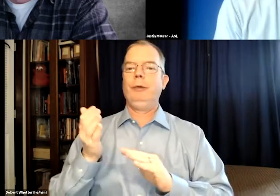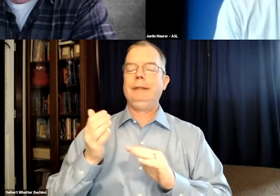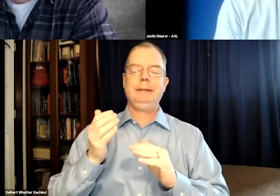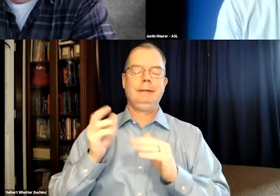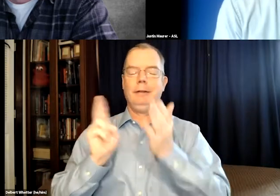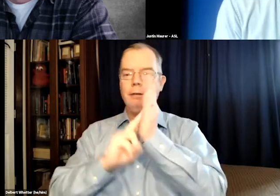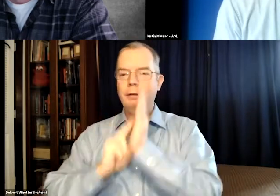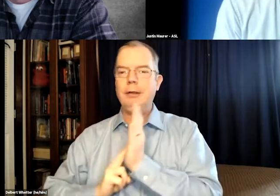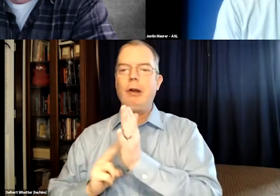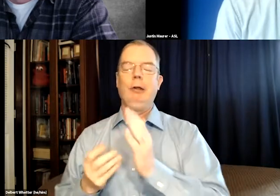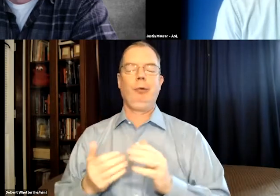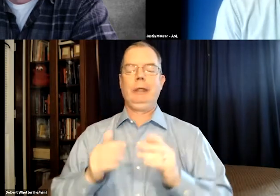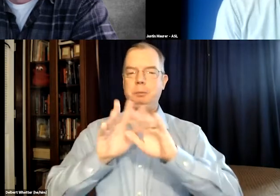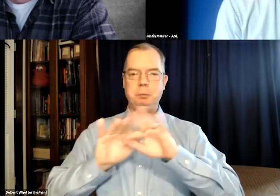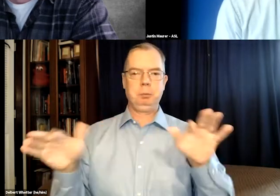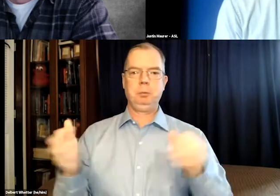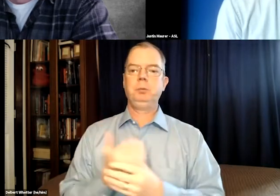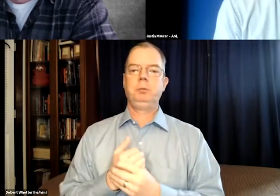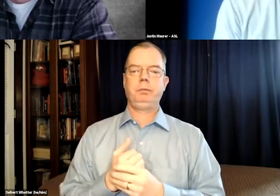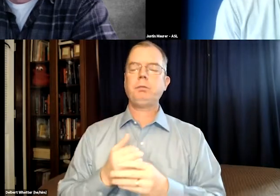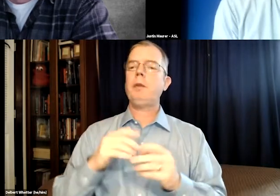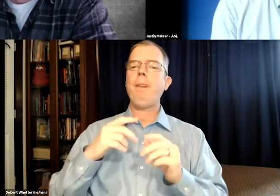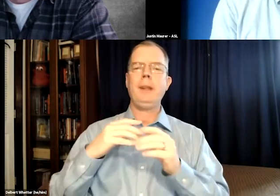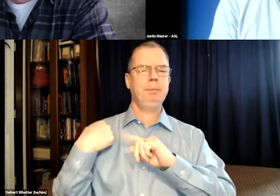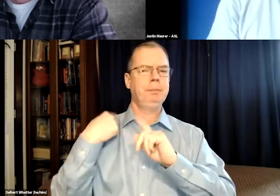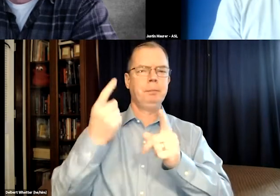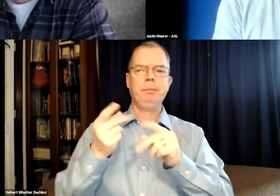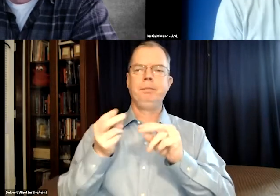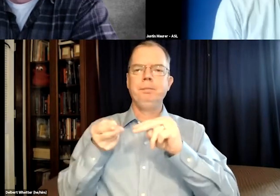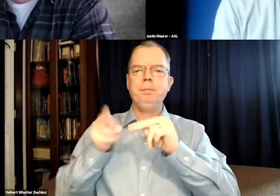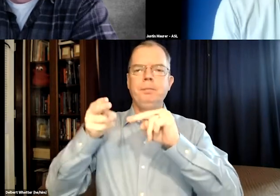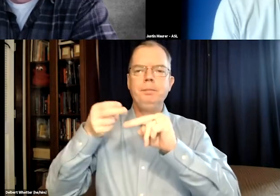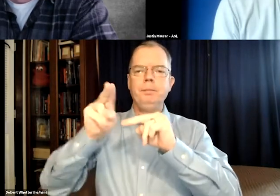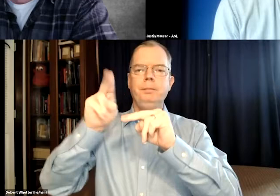budgets, operations, contracts and all of the above.